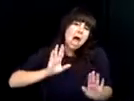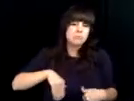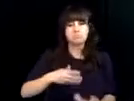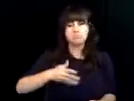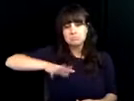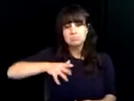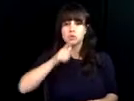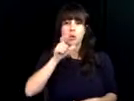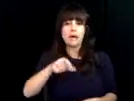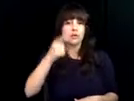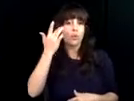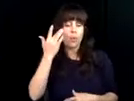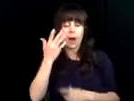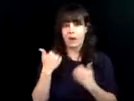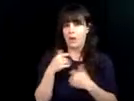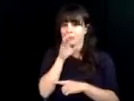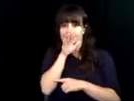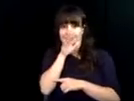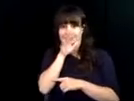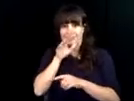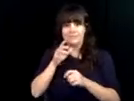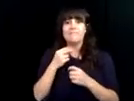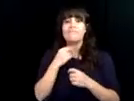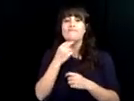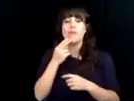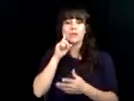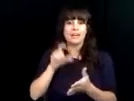A prerequisite to Latin America computers was to have good